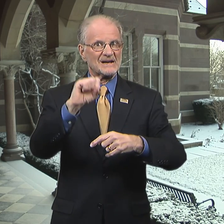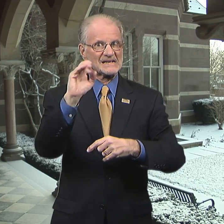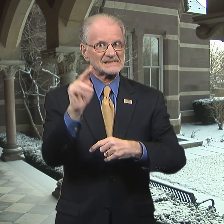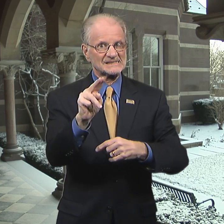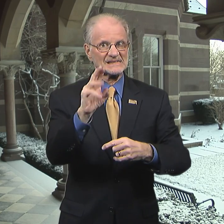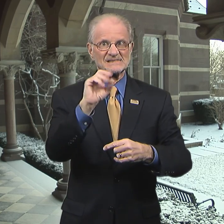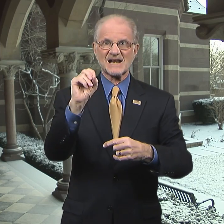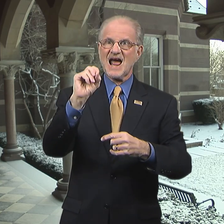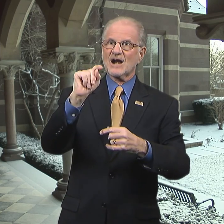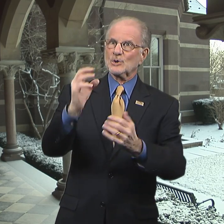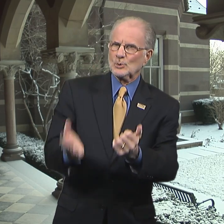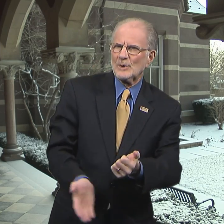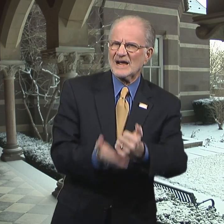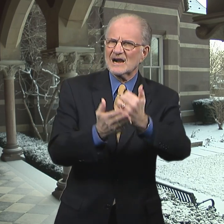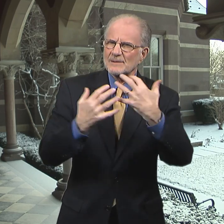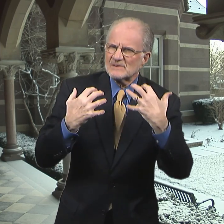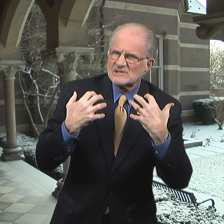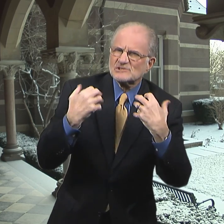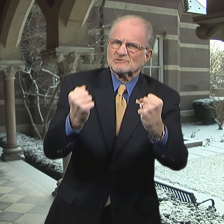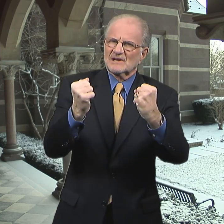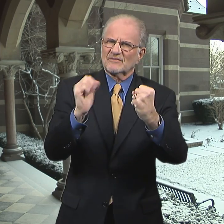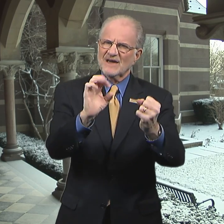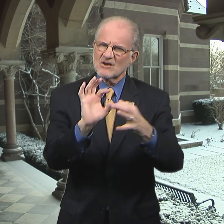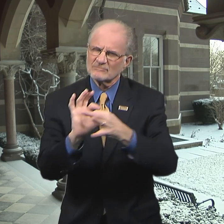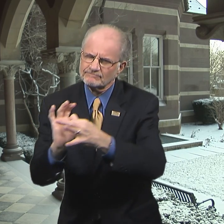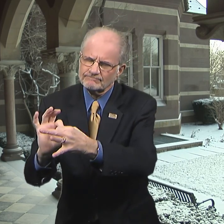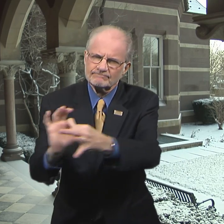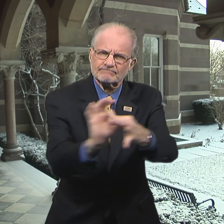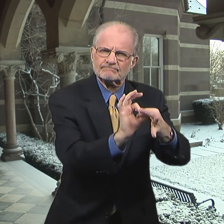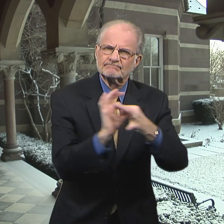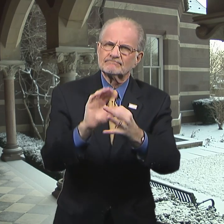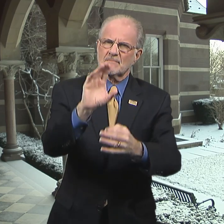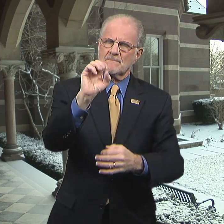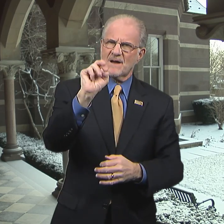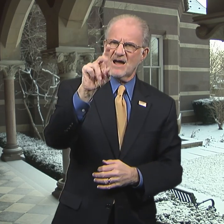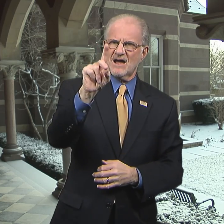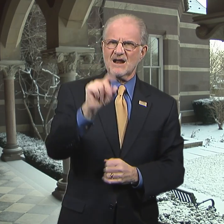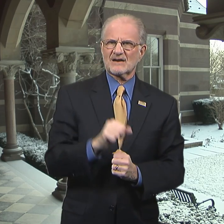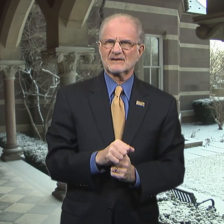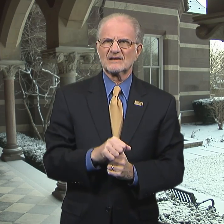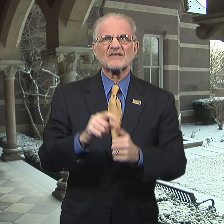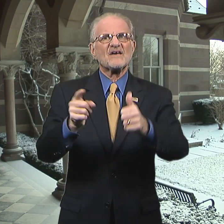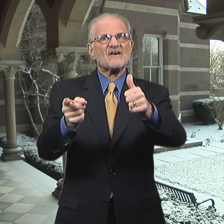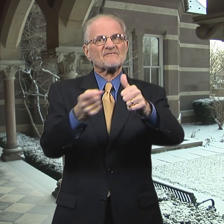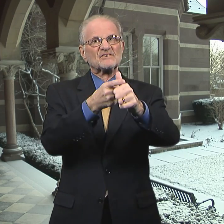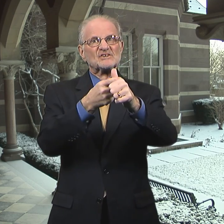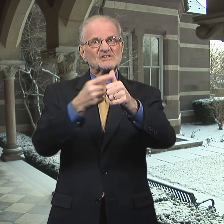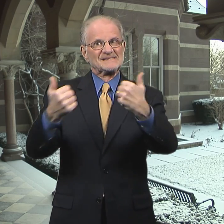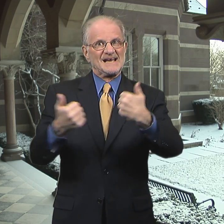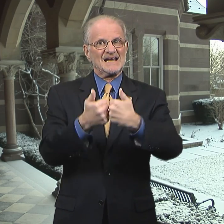and to help strengthen their bond.